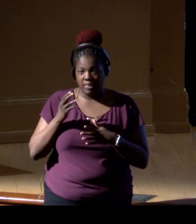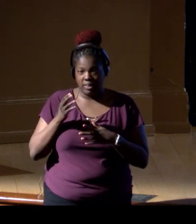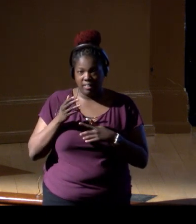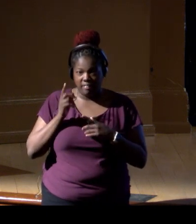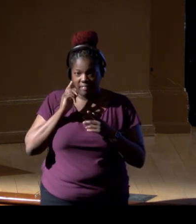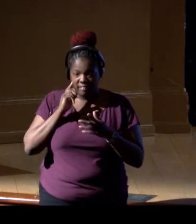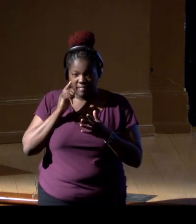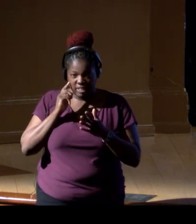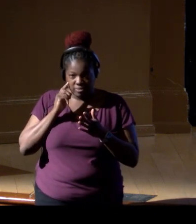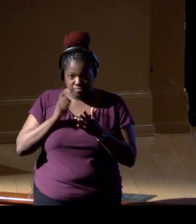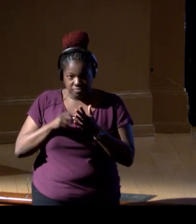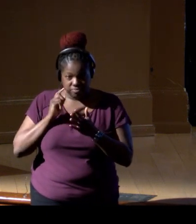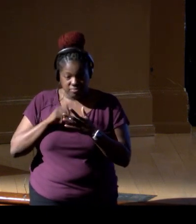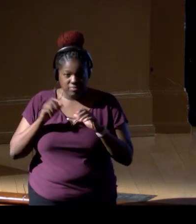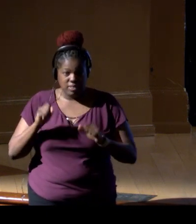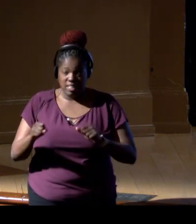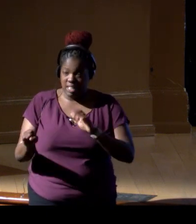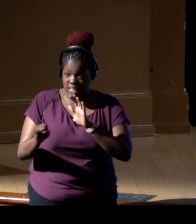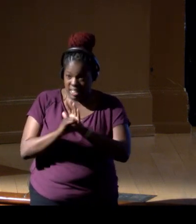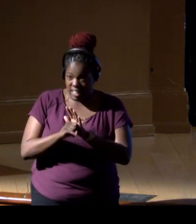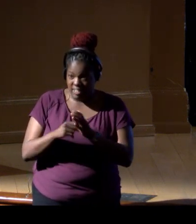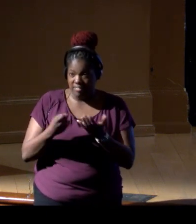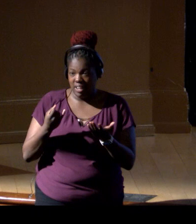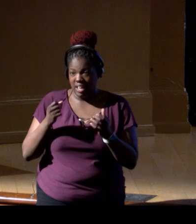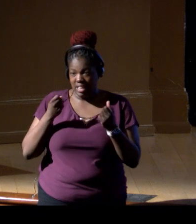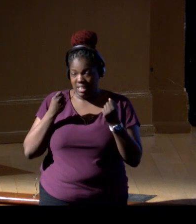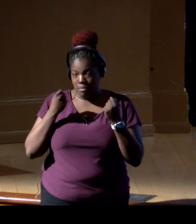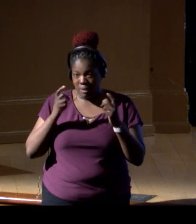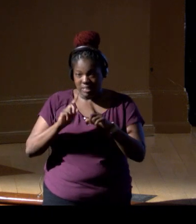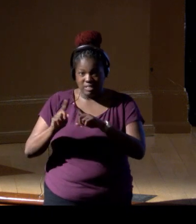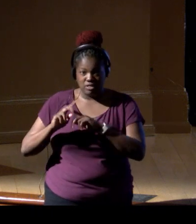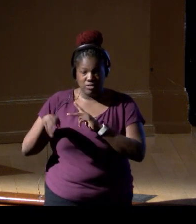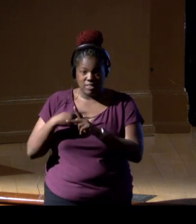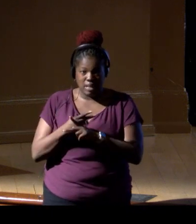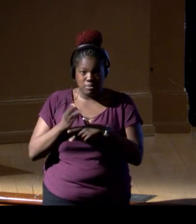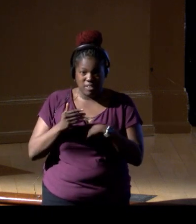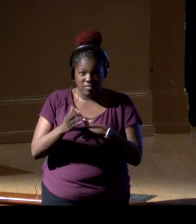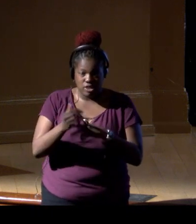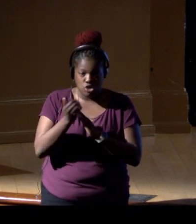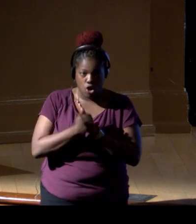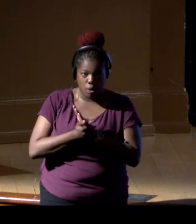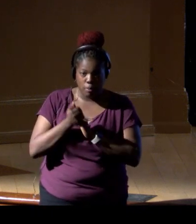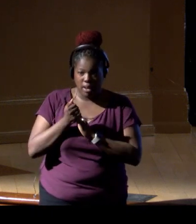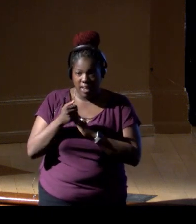That guy can identify hundreds of species of fish, you know, automatically, and distinguish between males and females